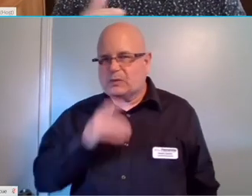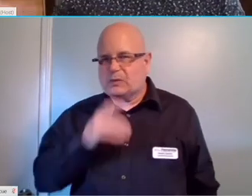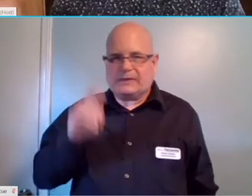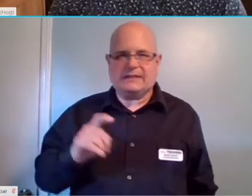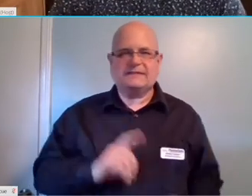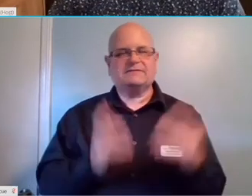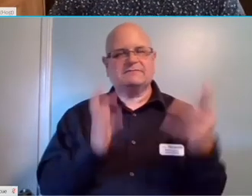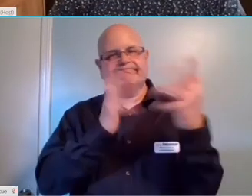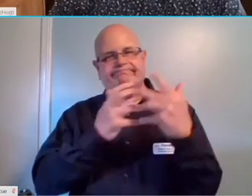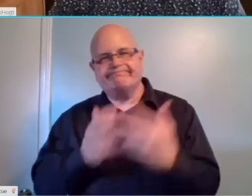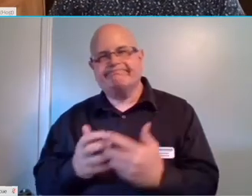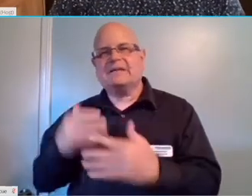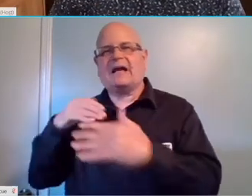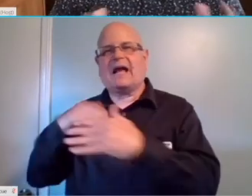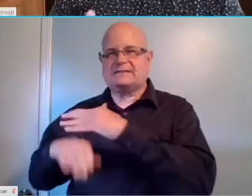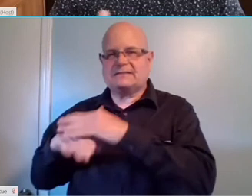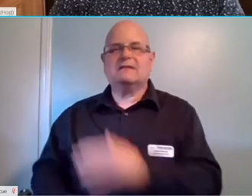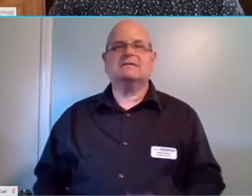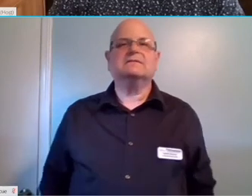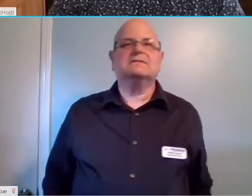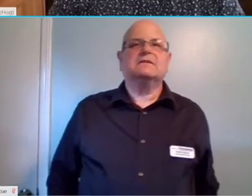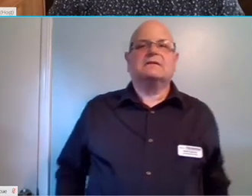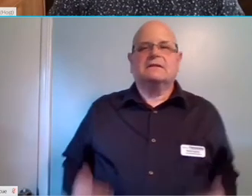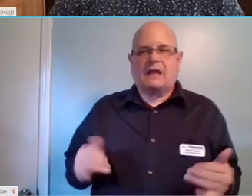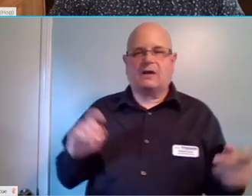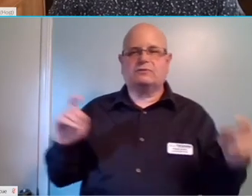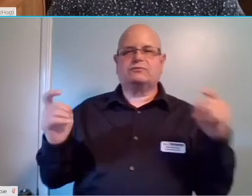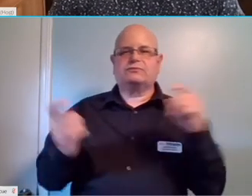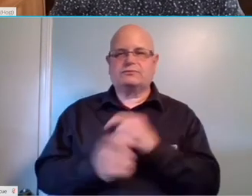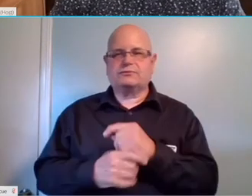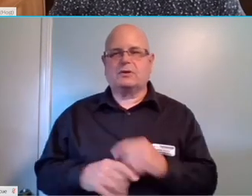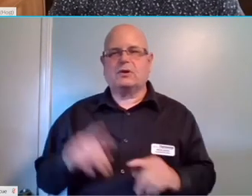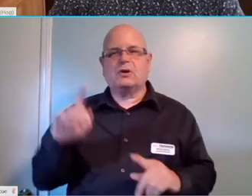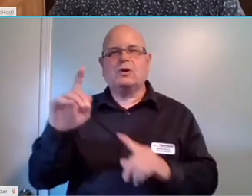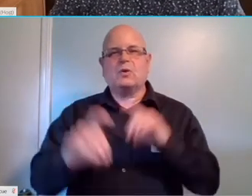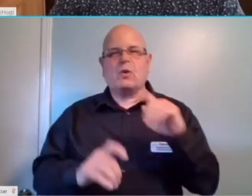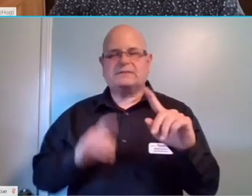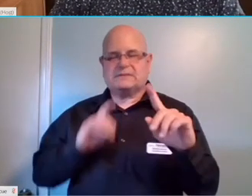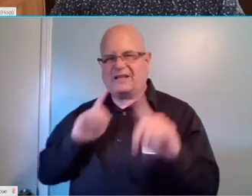different accessibility requirements. We're going to transition into the Q and A portion of today's session.